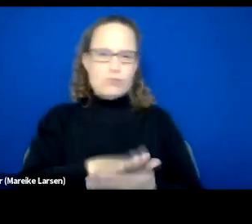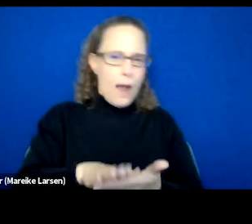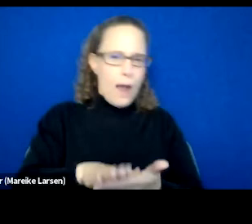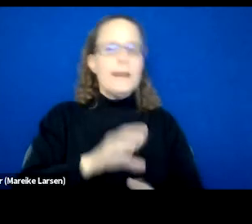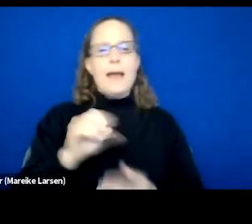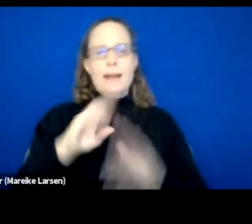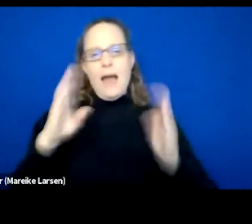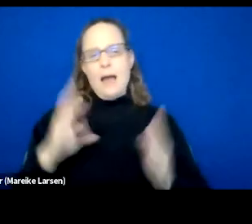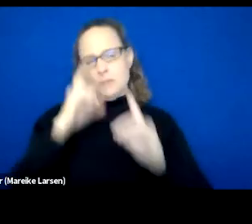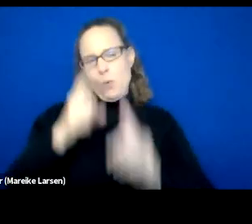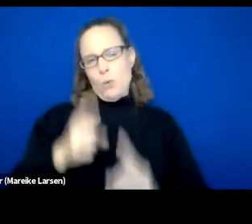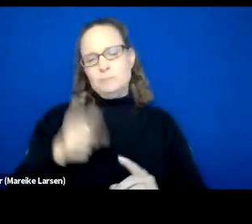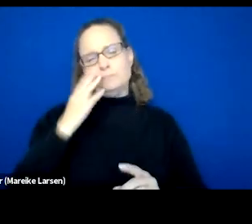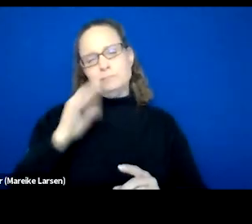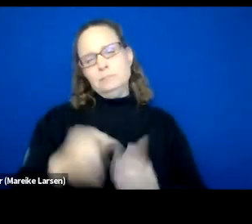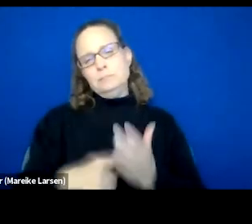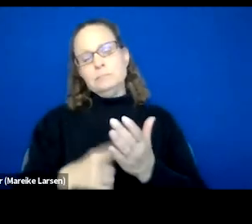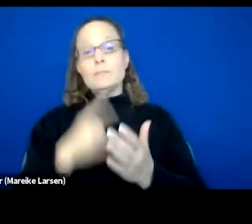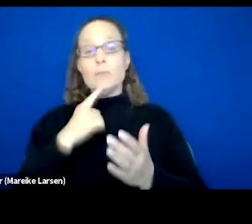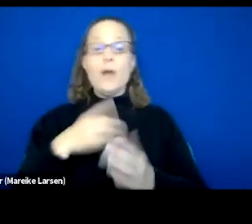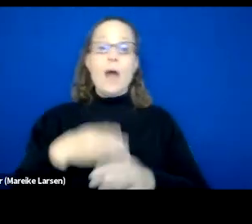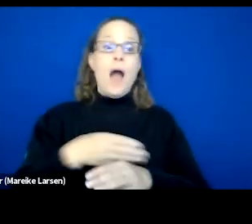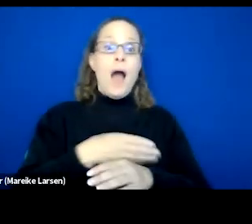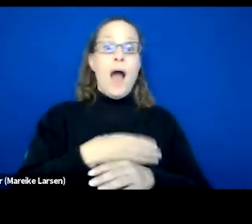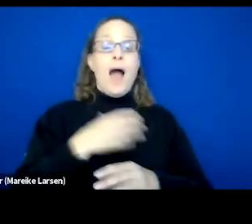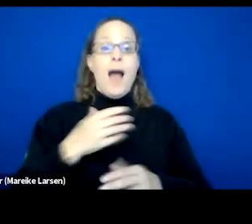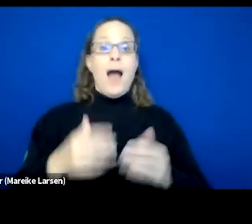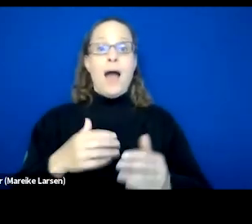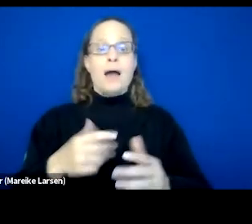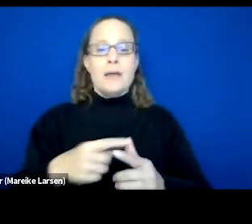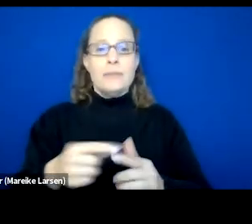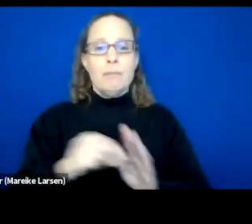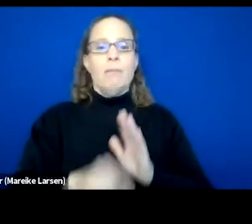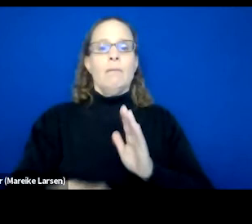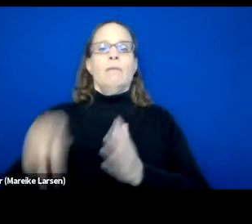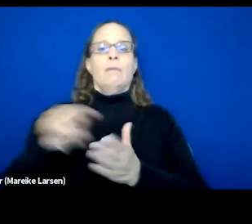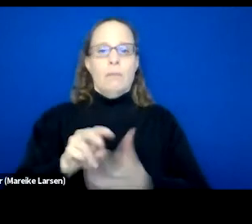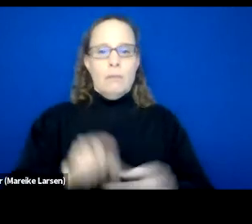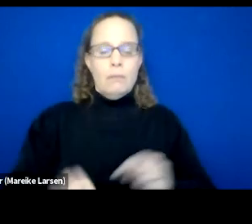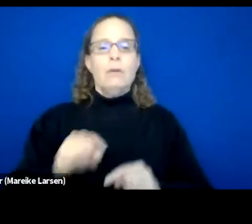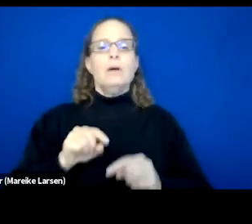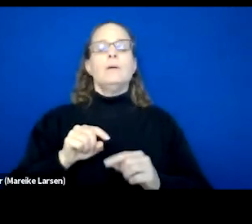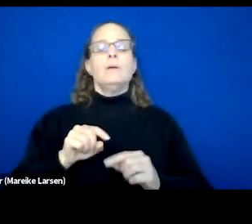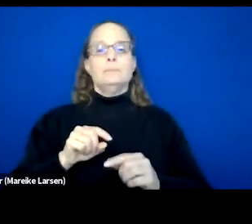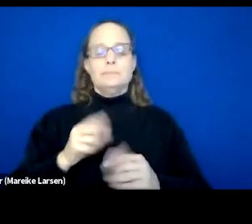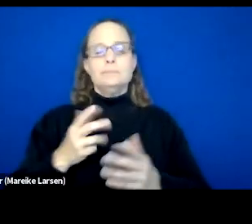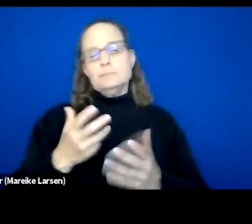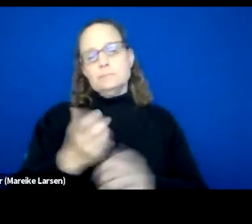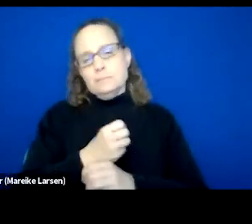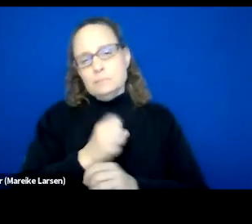You know, sometimes we take a few steps forward, might take a couple steps backwards, but we just make sure that we are there